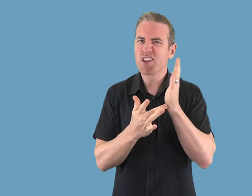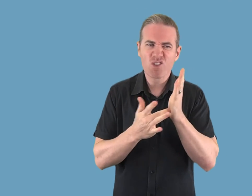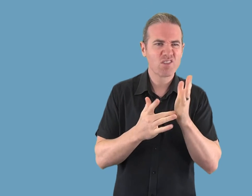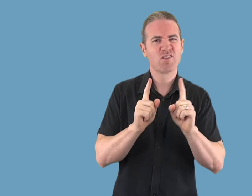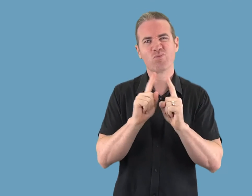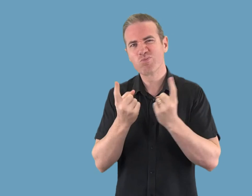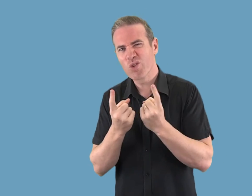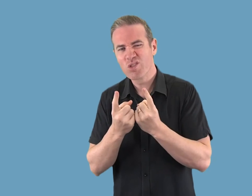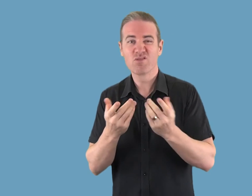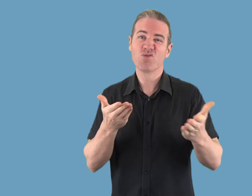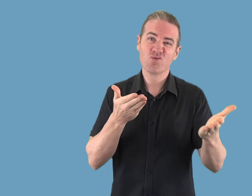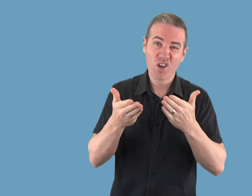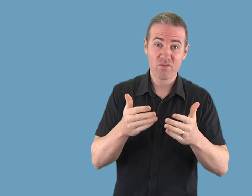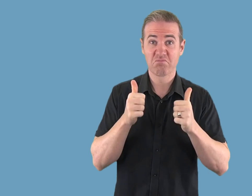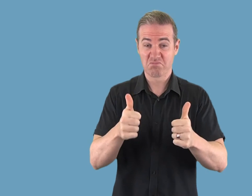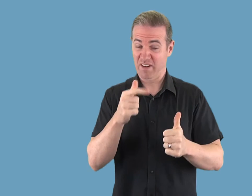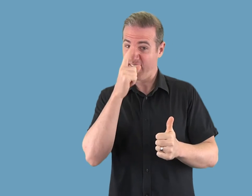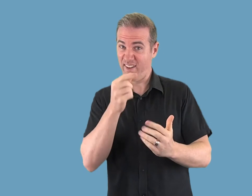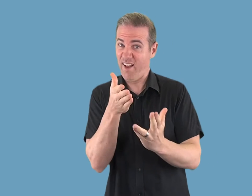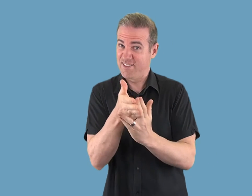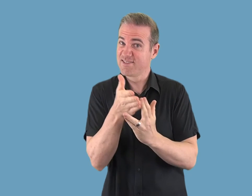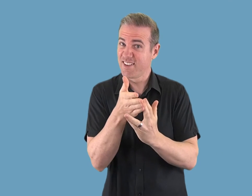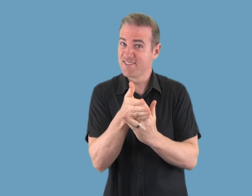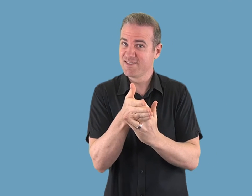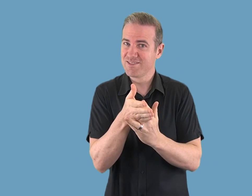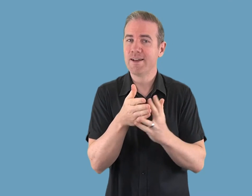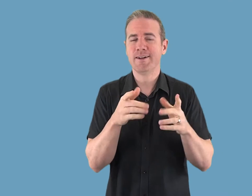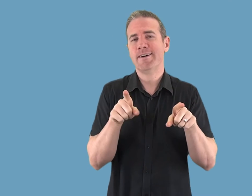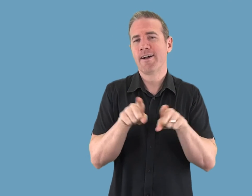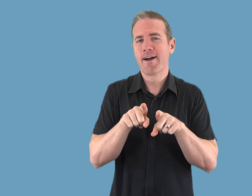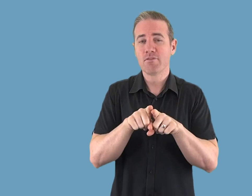This includes: